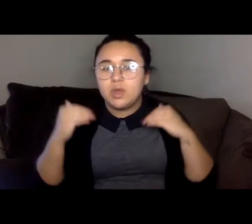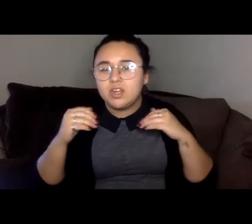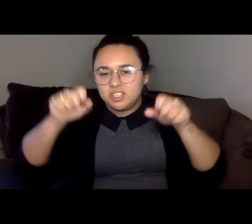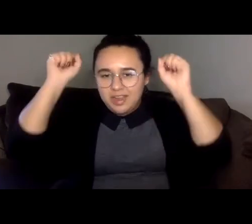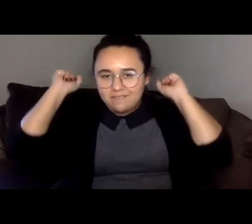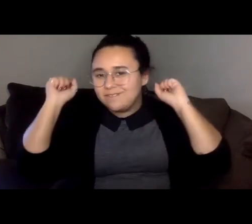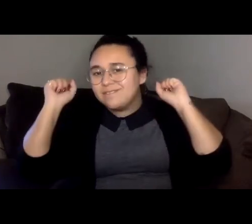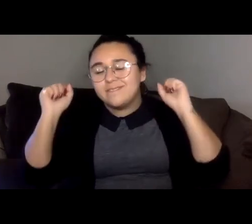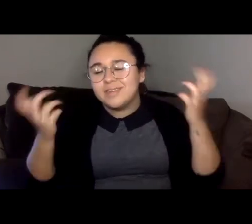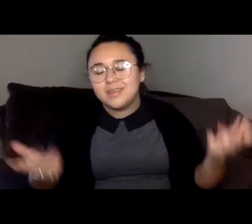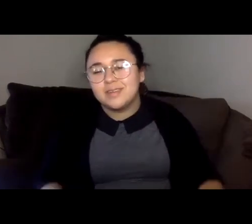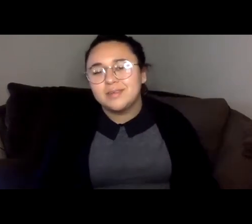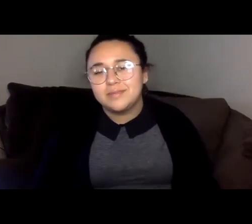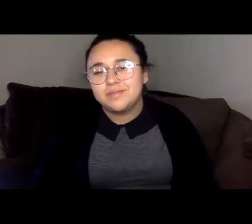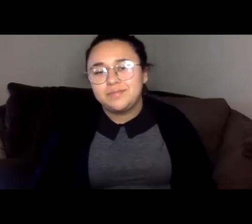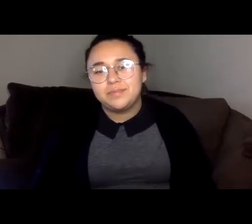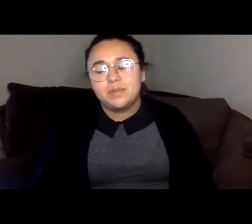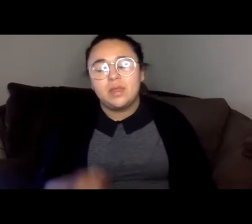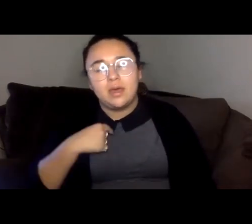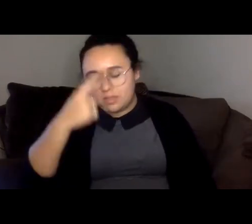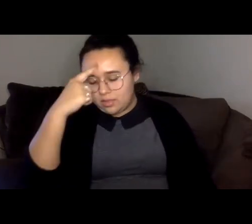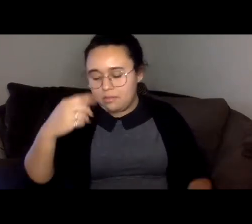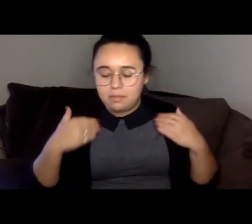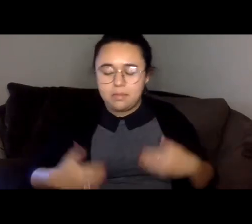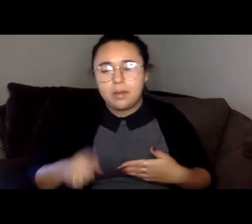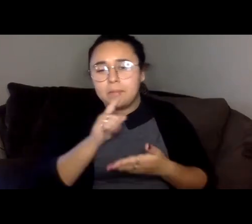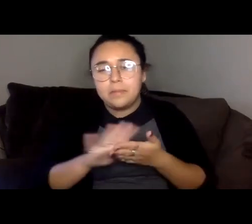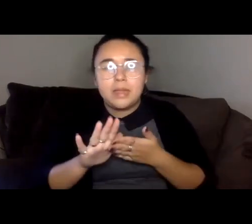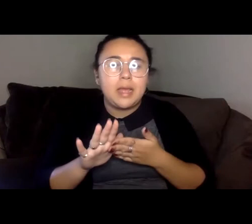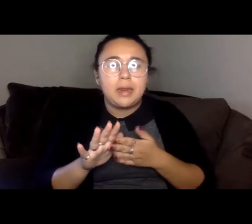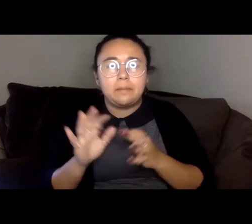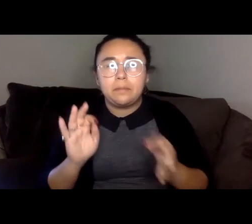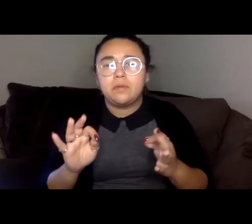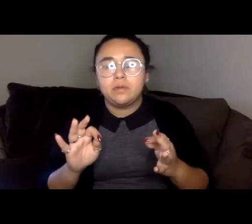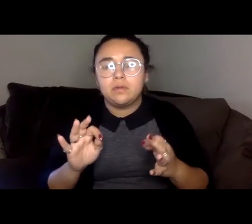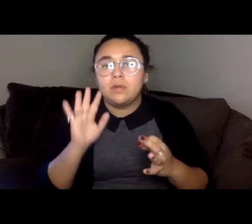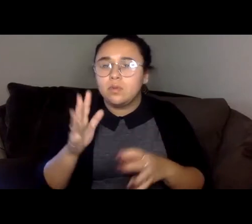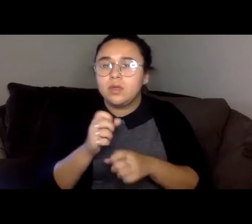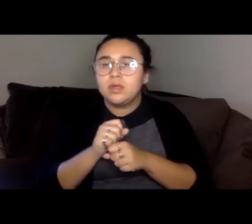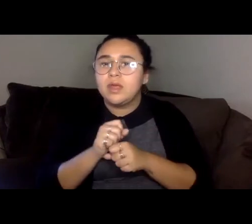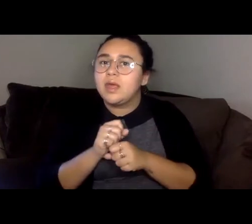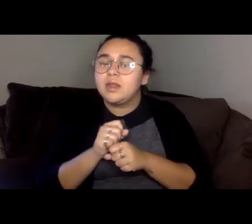Afterward, I believed I had to keep my body plain and pristine, if I was to receive a sign.